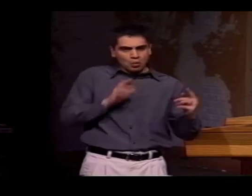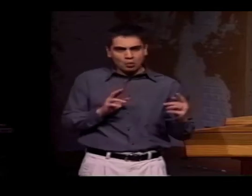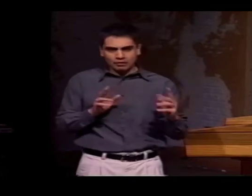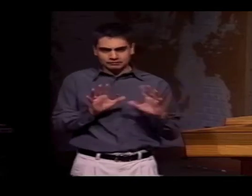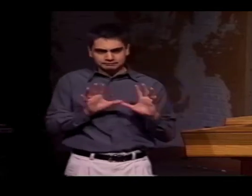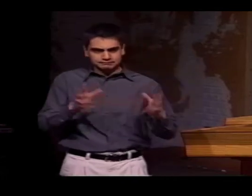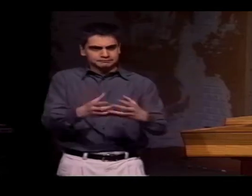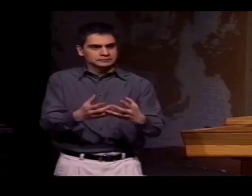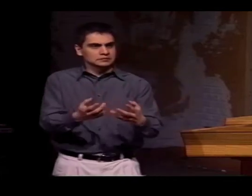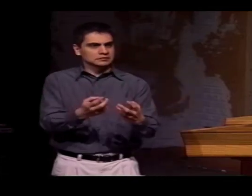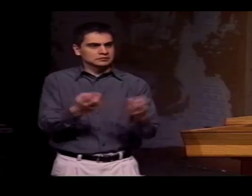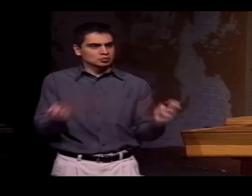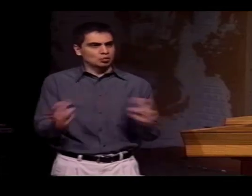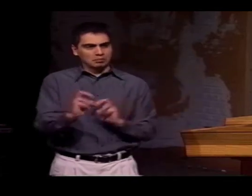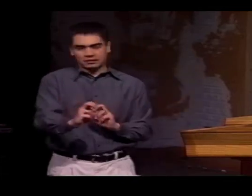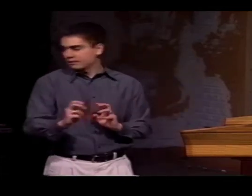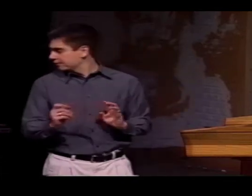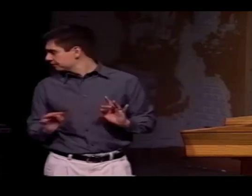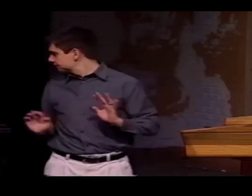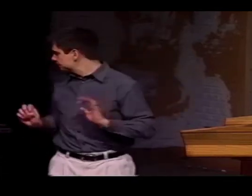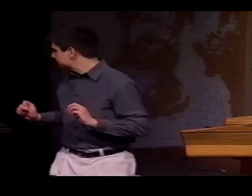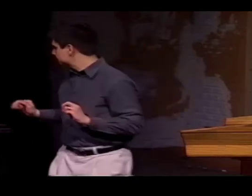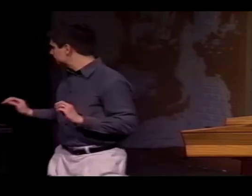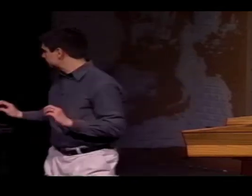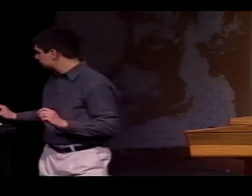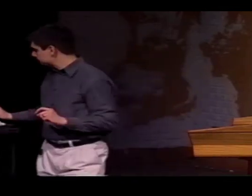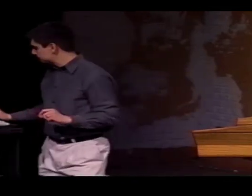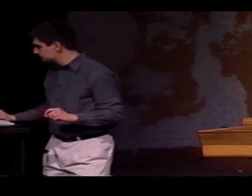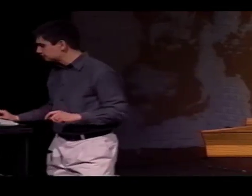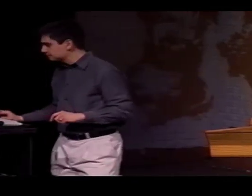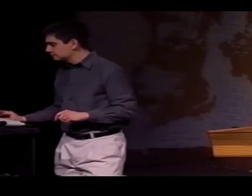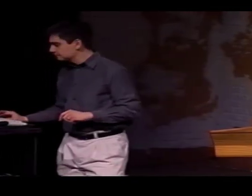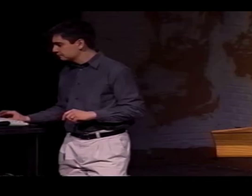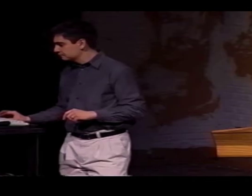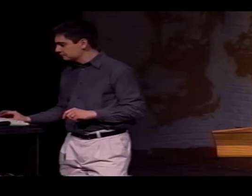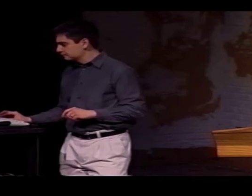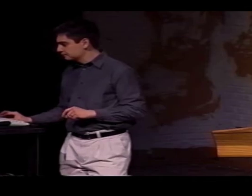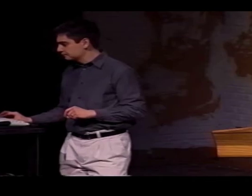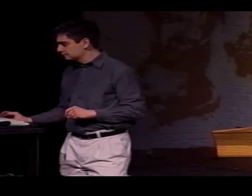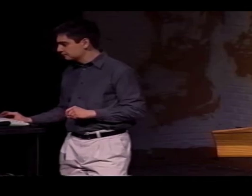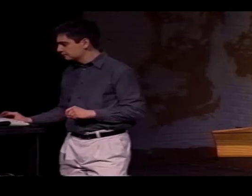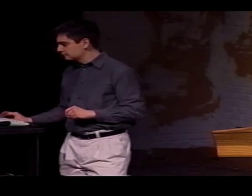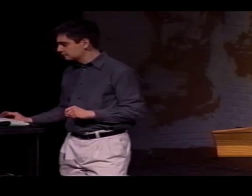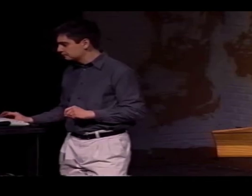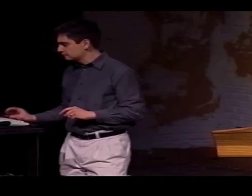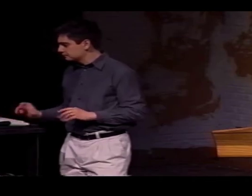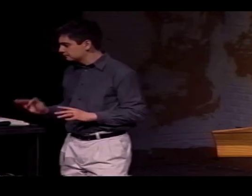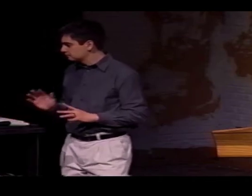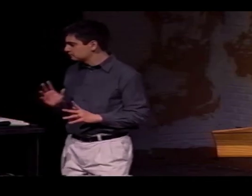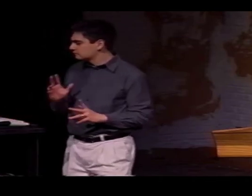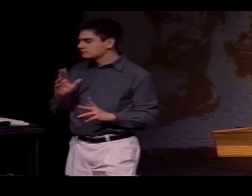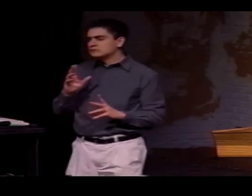WHEN THAT PERSON GOT INTO THE GROUP, WE WOULD NOTICE THEM DOING A LOT OF CODE-SWITCHING.